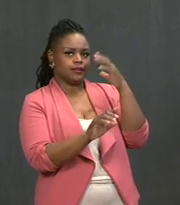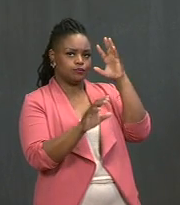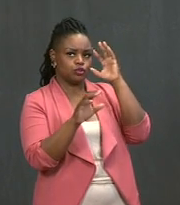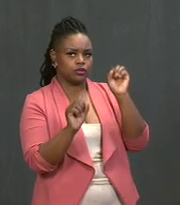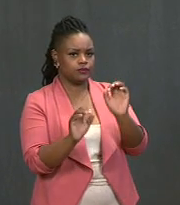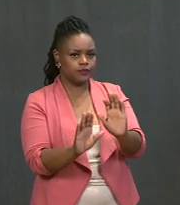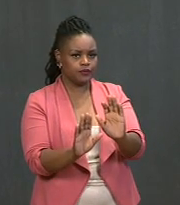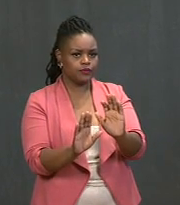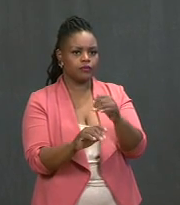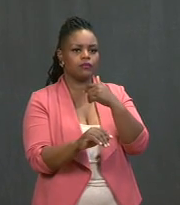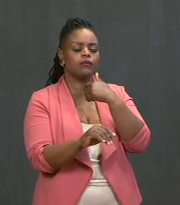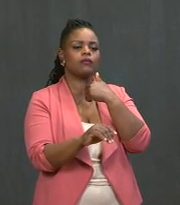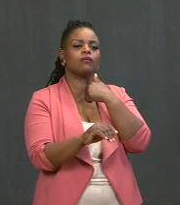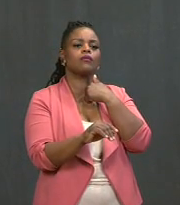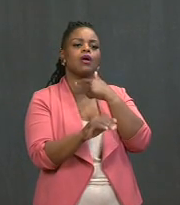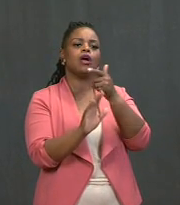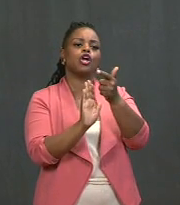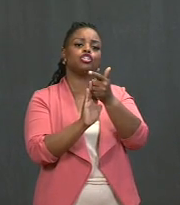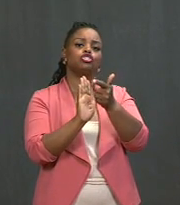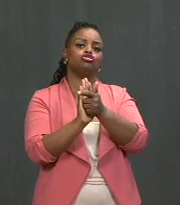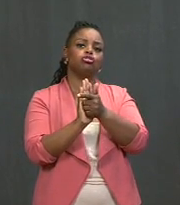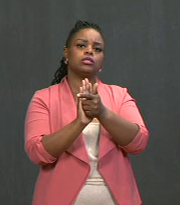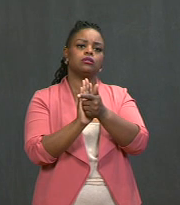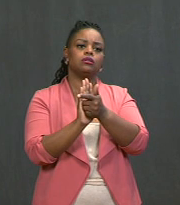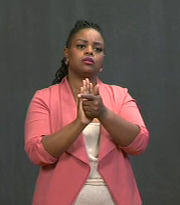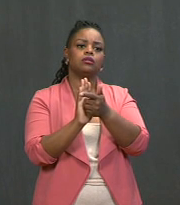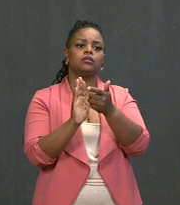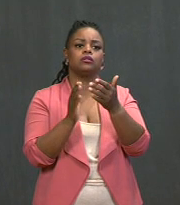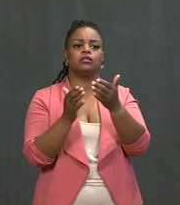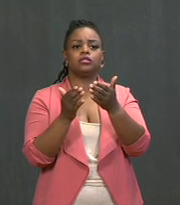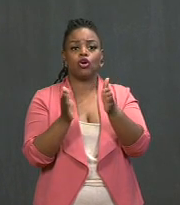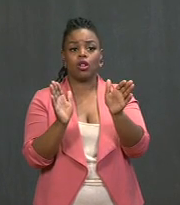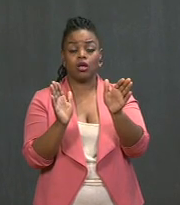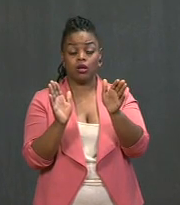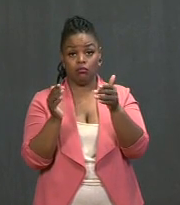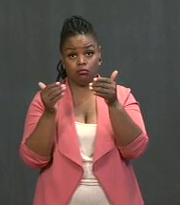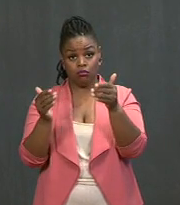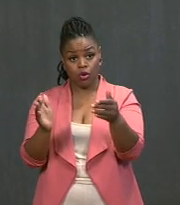about who he's going to prosecute or not prosecute and under what circumstances,